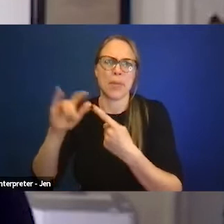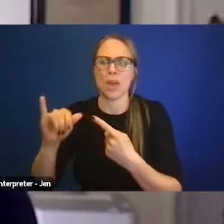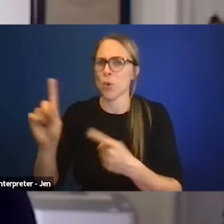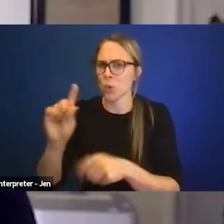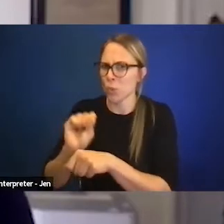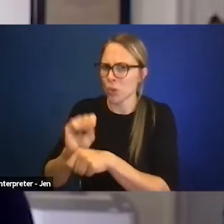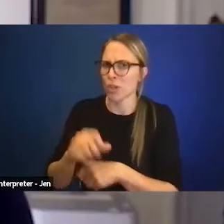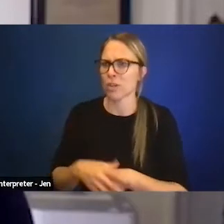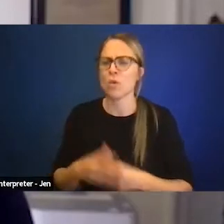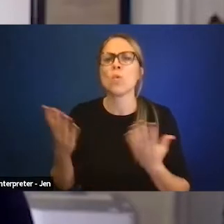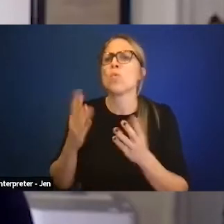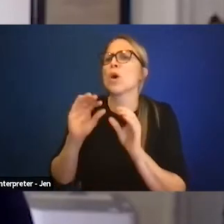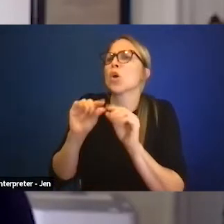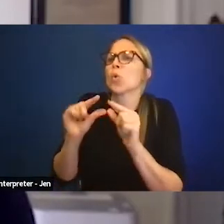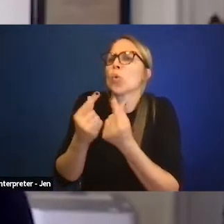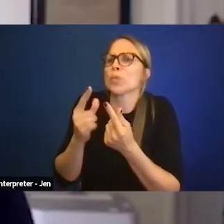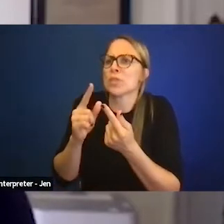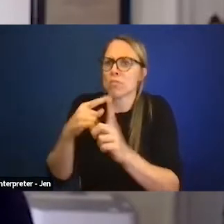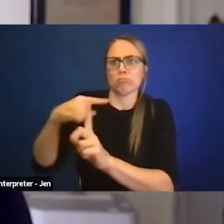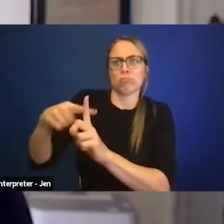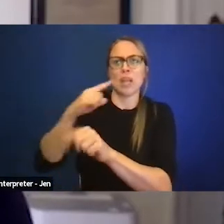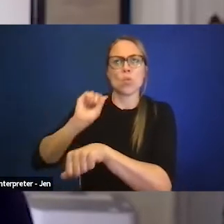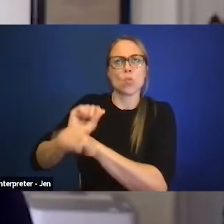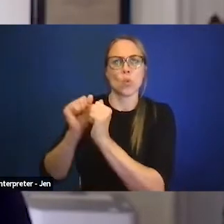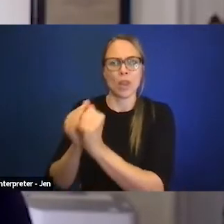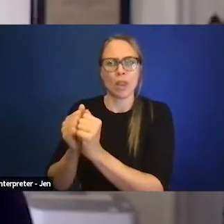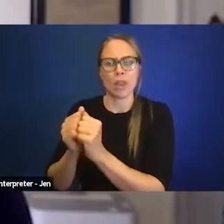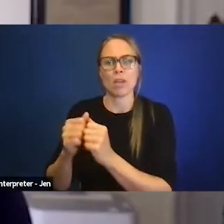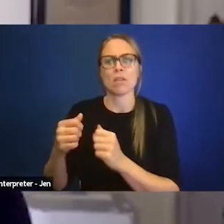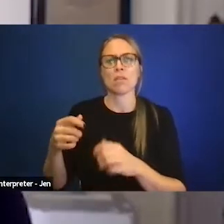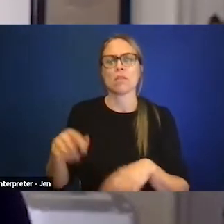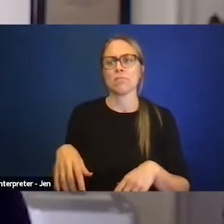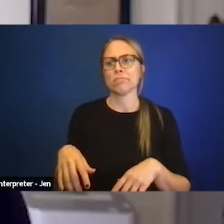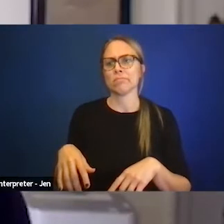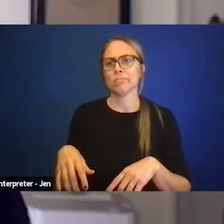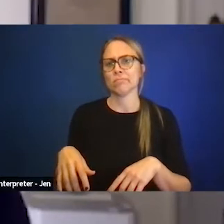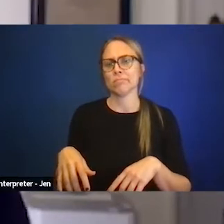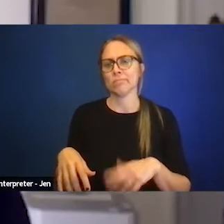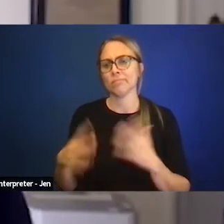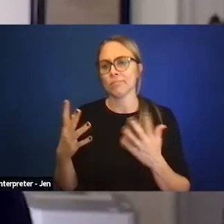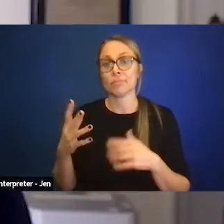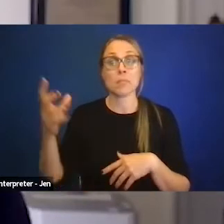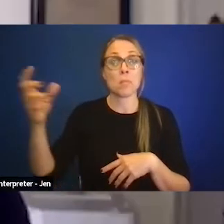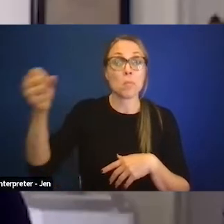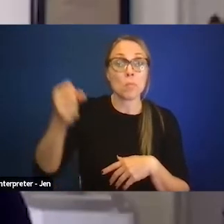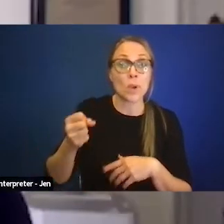who are groups that you can be speaking with, bringing people in to do, you know, lunch discussions,